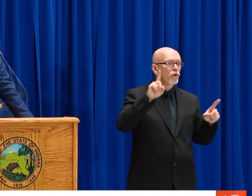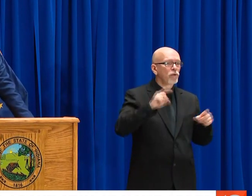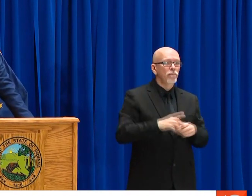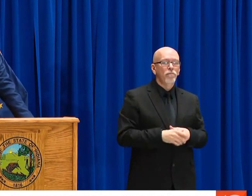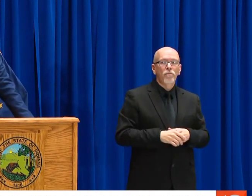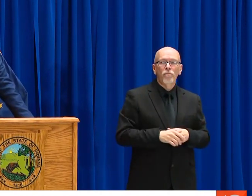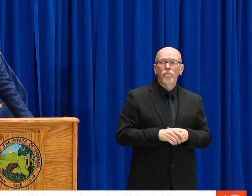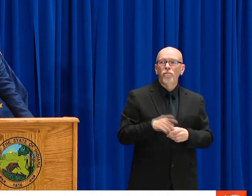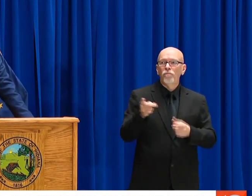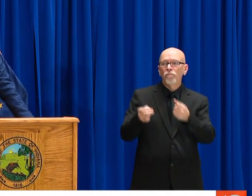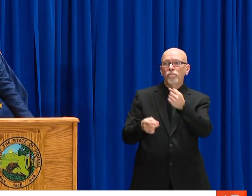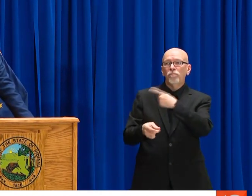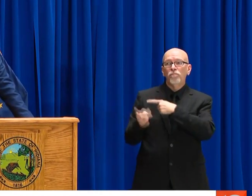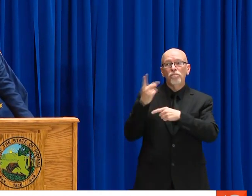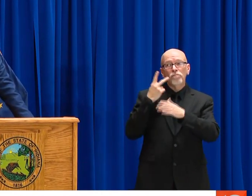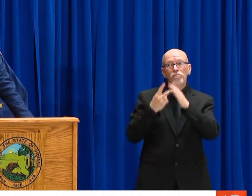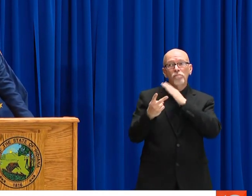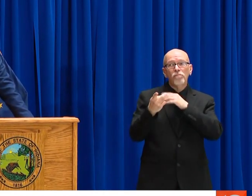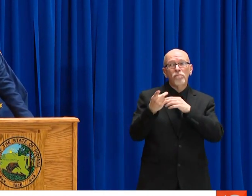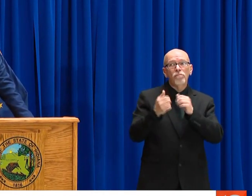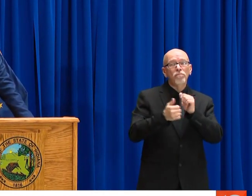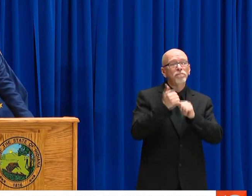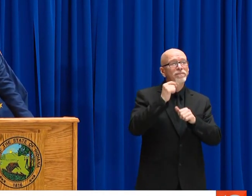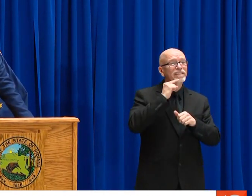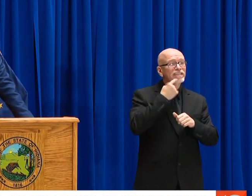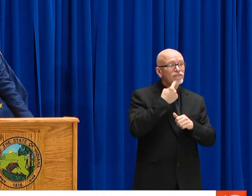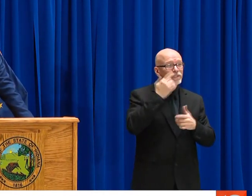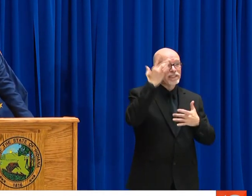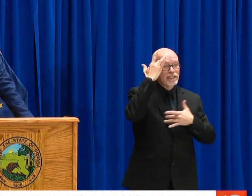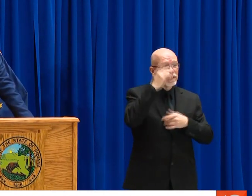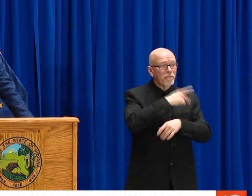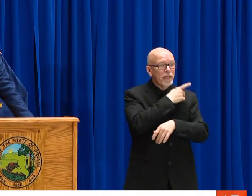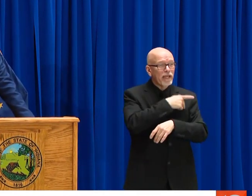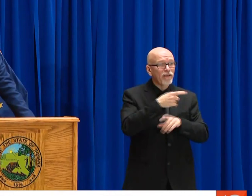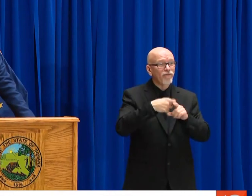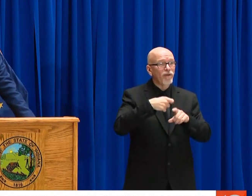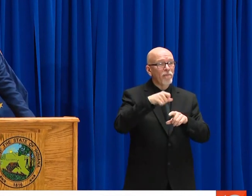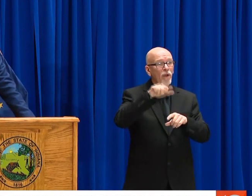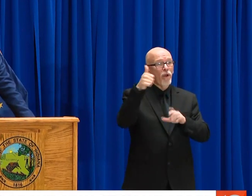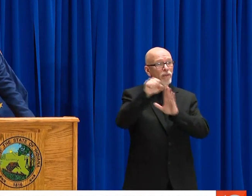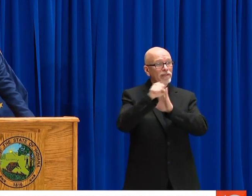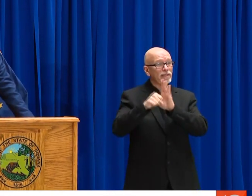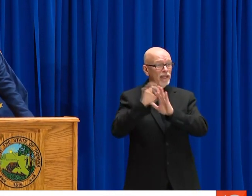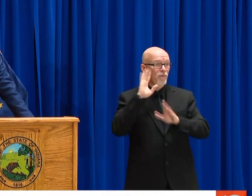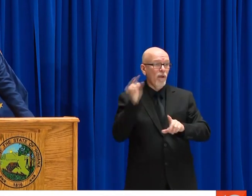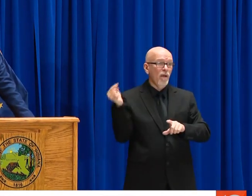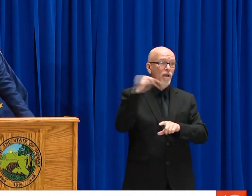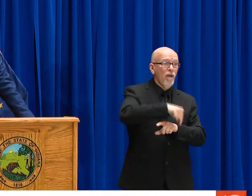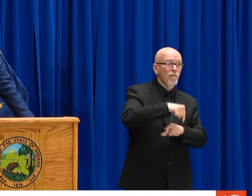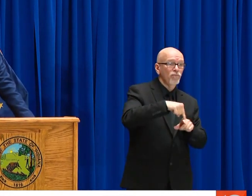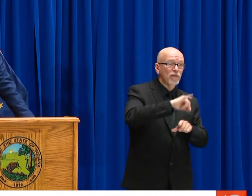AND IT WILL WORK IN NORTHWEST INDIANA, WORK IN SOUTHEAST, SOUTHWEST, AND NORTHEAST INDIANA. DO YOU FORESEE POTENTIAL OF